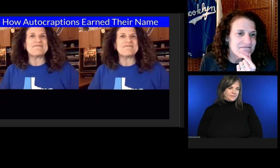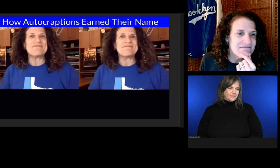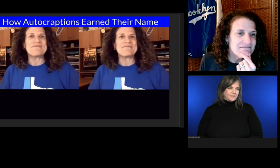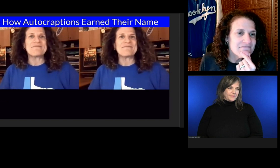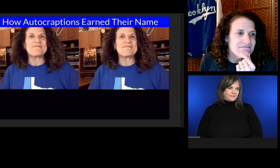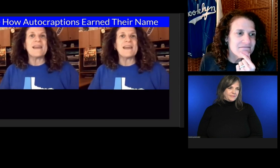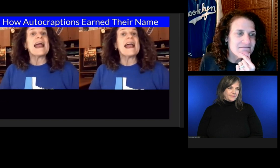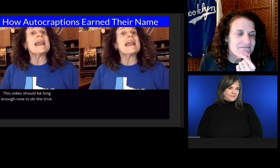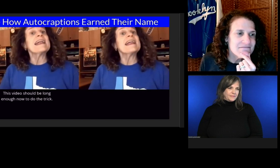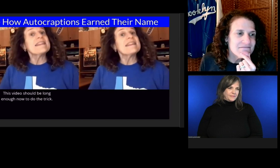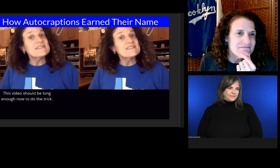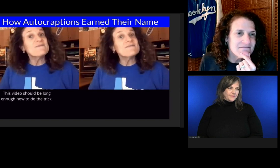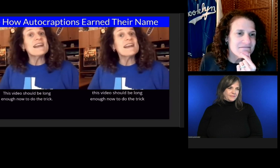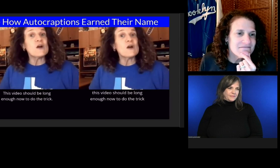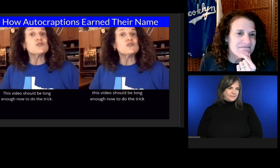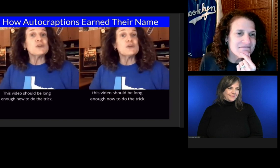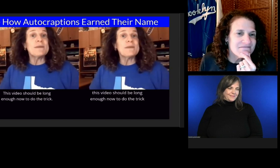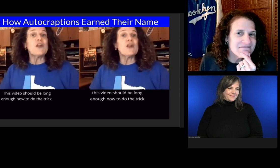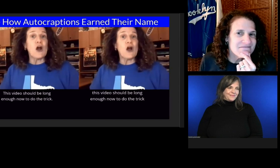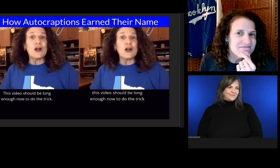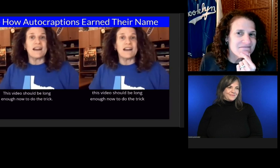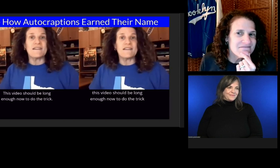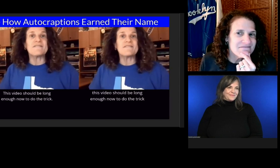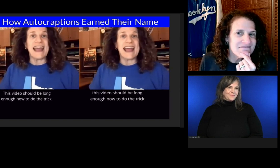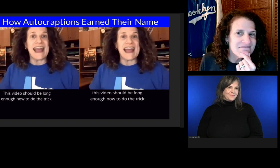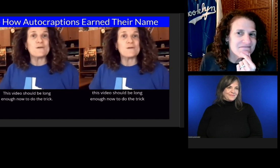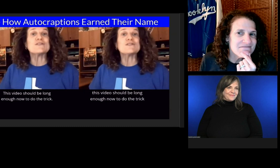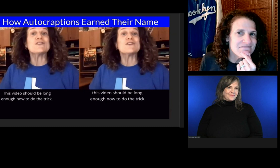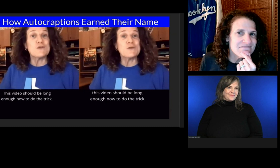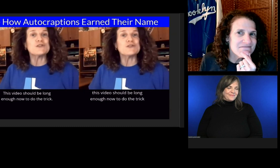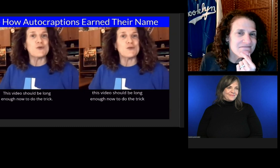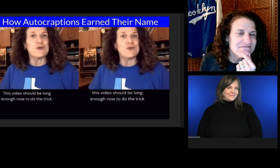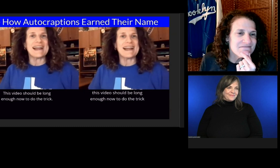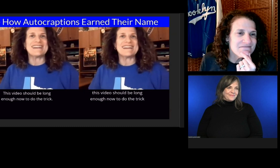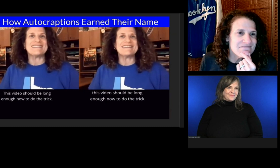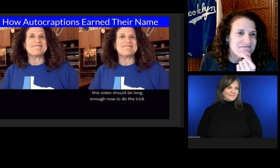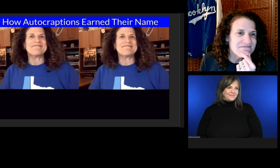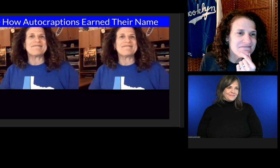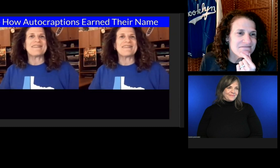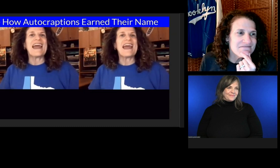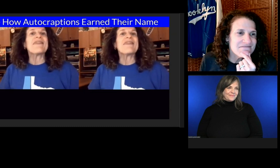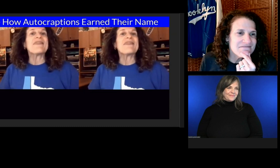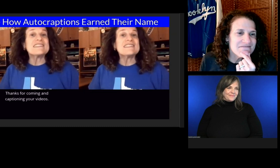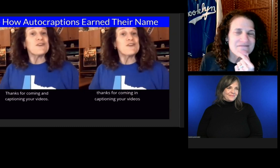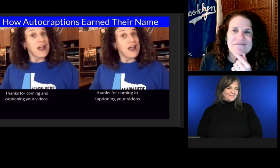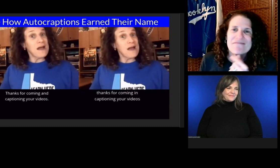This video should be long enough now to do the trick.